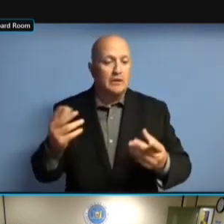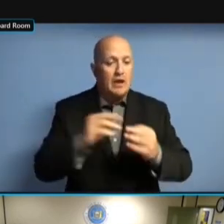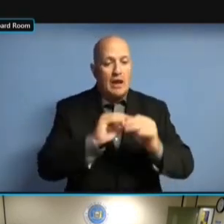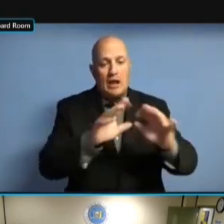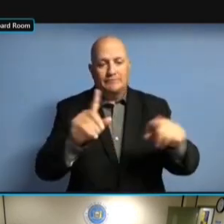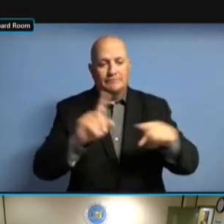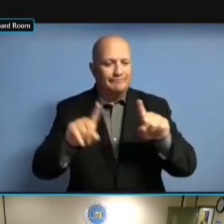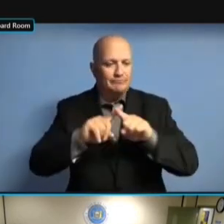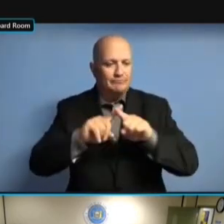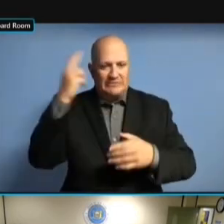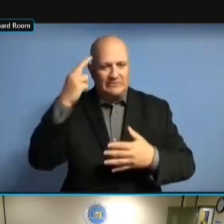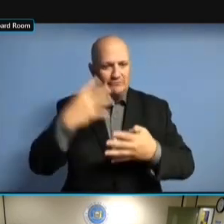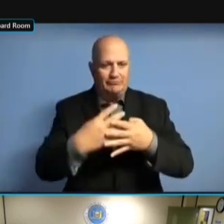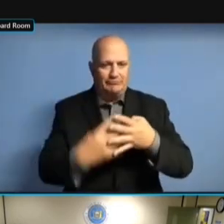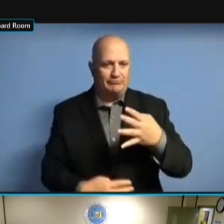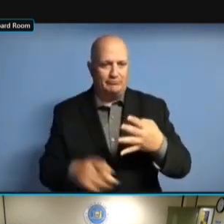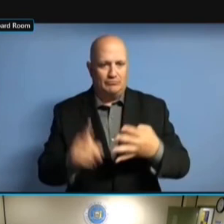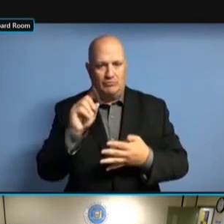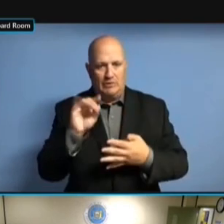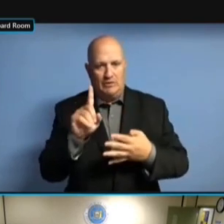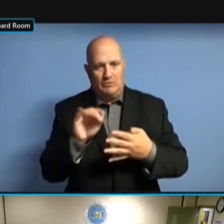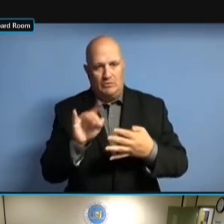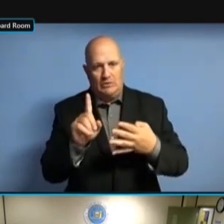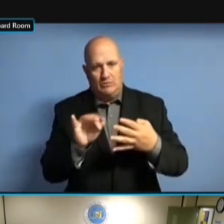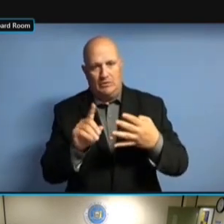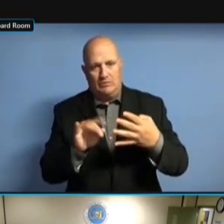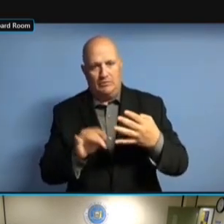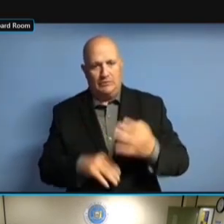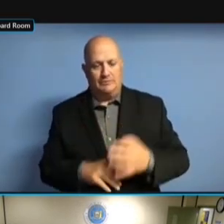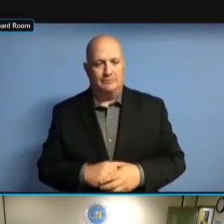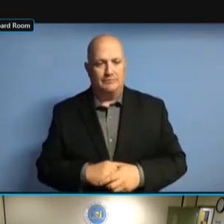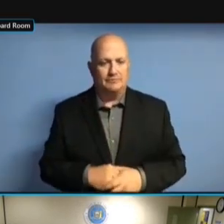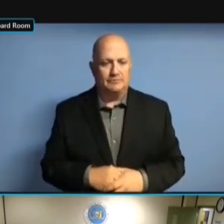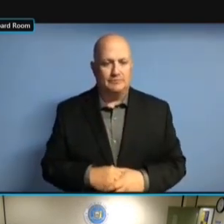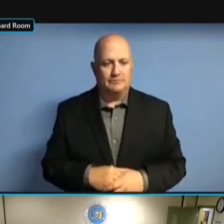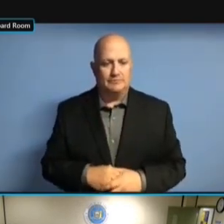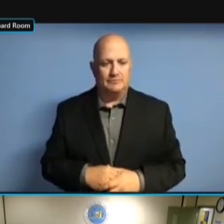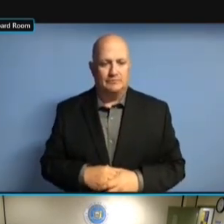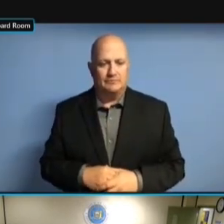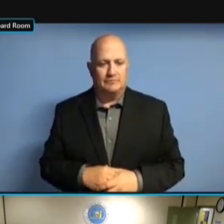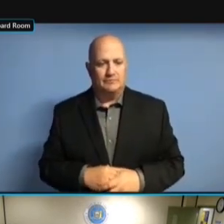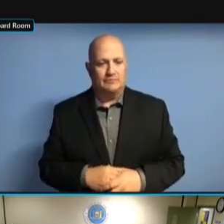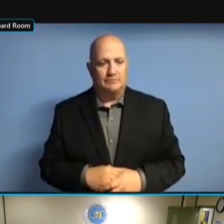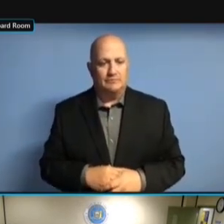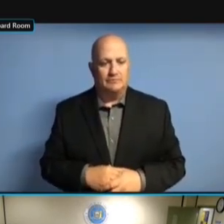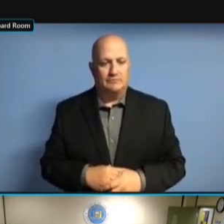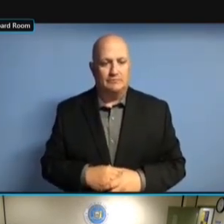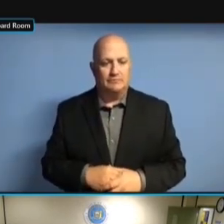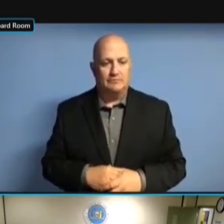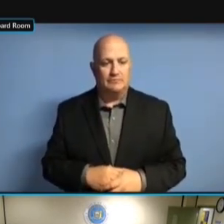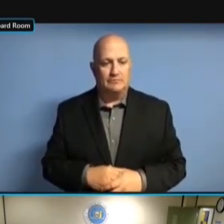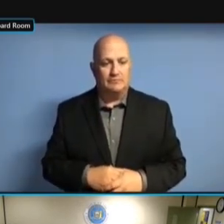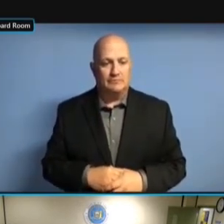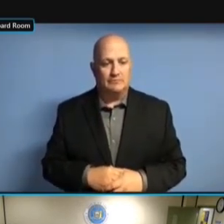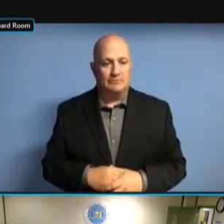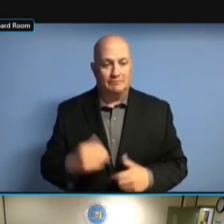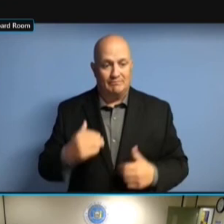FEW. FEW. AND FEW. AND WE FEW. AND WE STILL FEW. AND WE STILL AR FEW. AND WE STILL HAVE FEW. AND WE STILL HAVE A FEW. AND WE STILL HAVE A FEW FEW. AND WE STILL HAVE A FEW MORE AND WE STILL HAVE A FEW MORE AND WE STILL HAVE A FEW MORE LETTERS AND WE STILL HAVE A FEW MORE LETTERS TO AND WE STILL HAVE A FEW MORE LETTERS TO -- AND WE STILL HAVE A FEW MORE LETTERS TO -- WE AND WE STILL HAVE A FEW MORE LETTERS TO -- WE RECEIVED